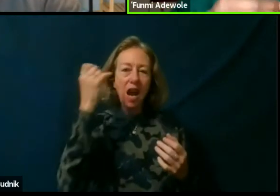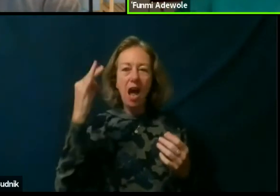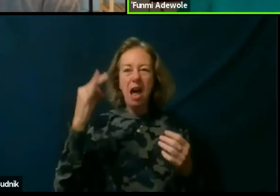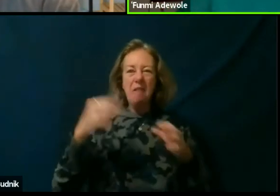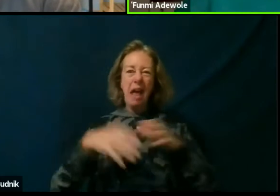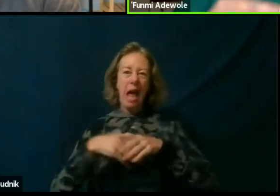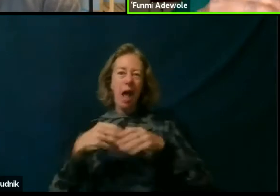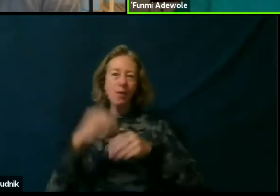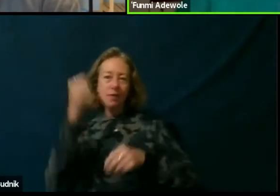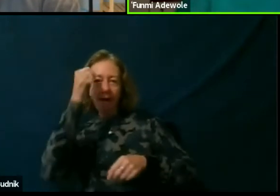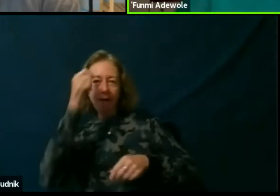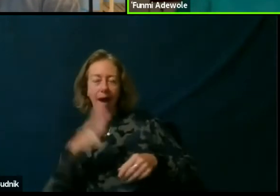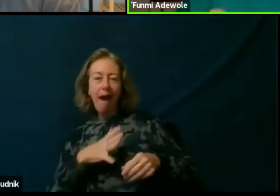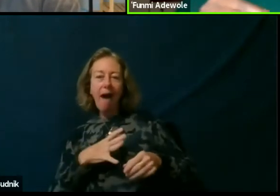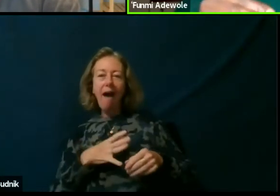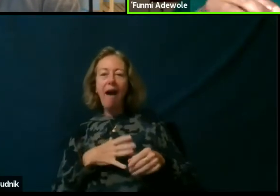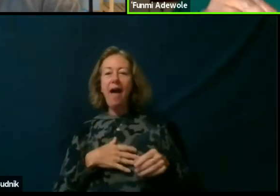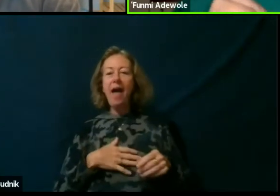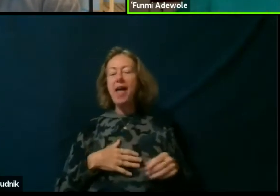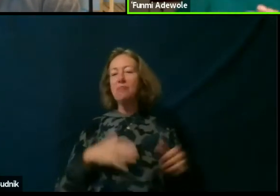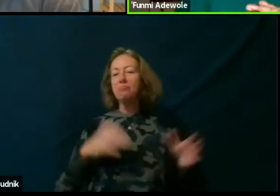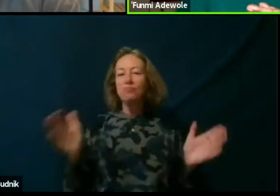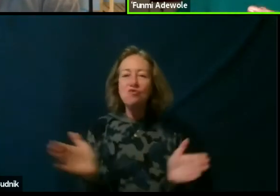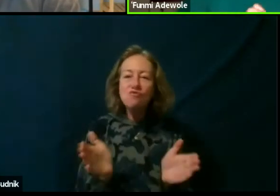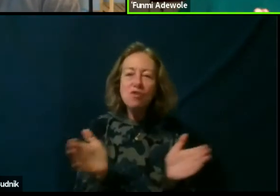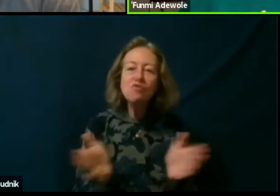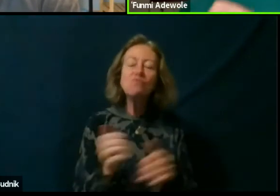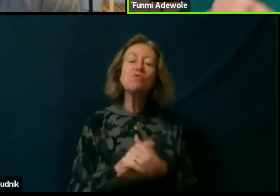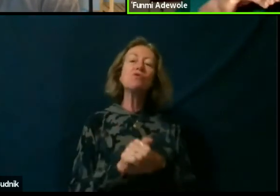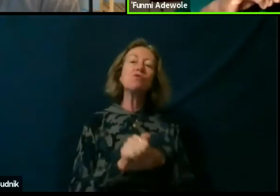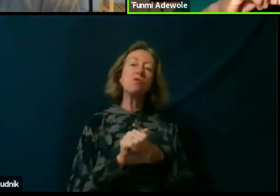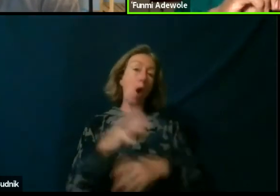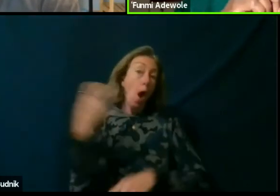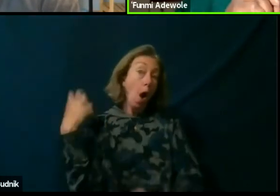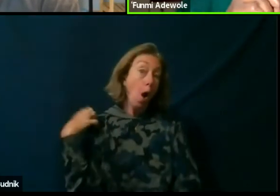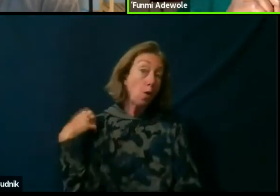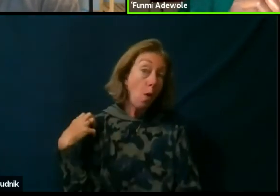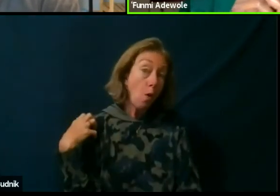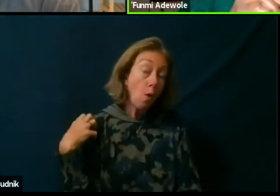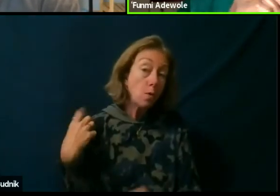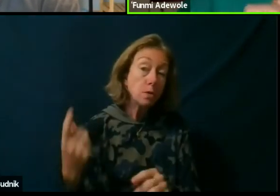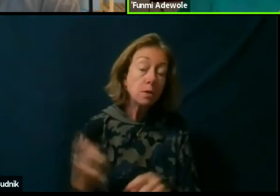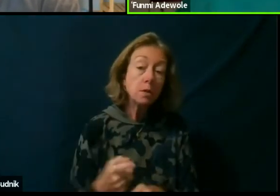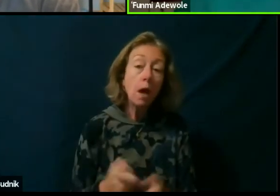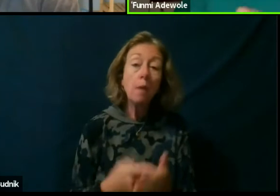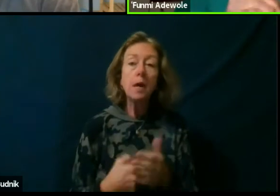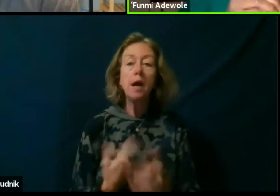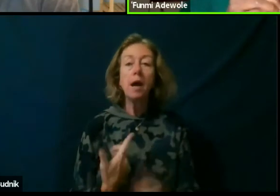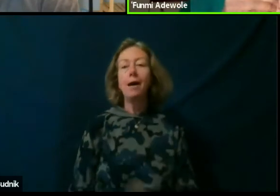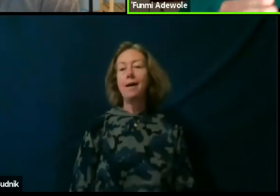a nurturer, a listener, a coach sometimes an aspiring partner,